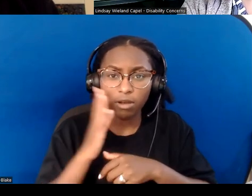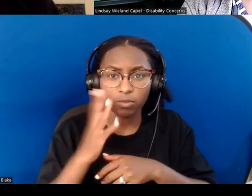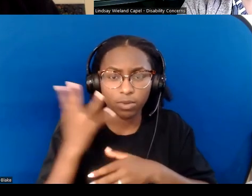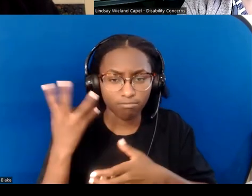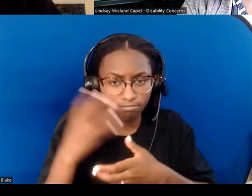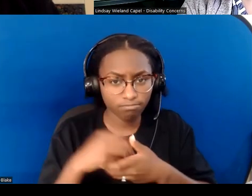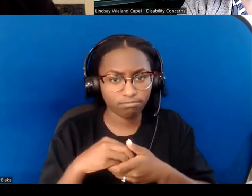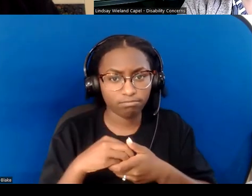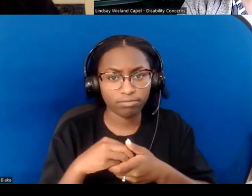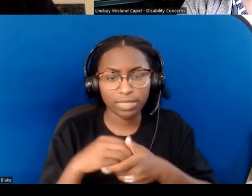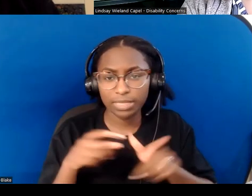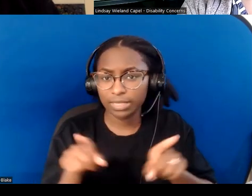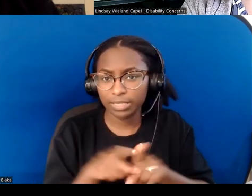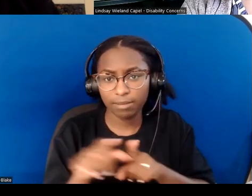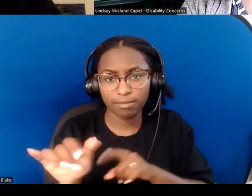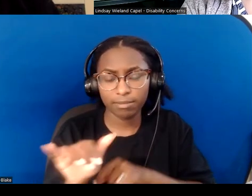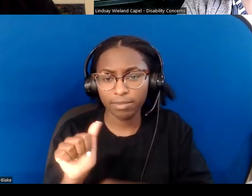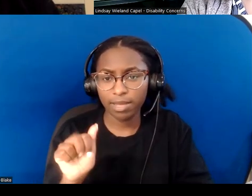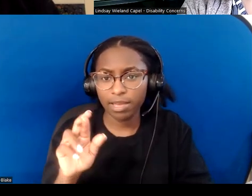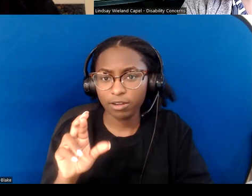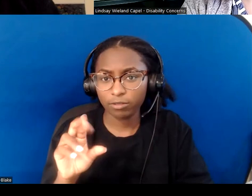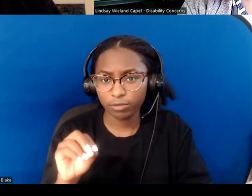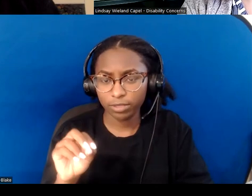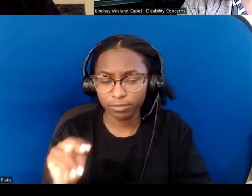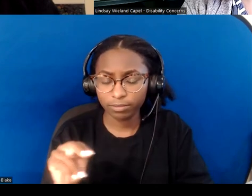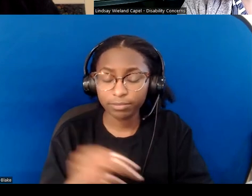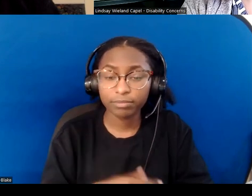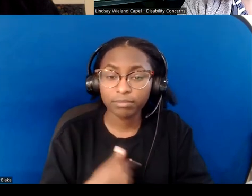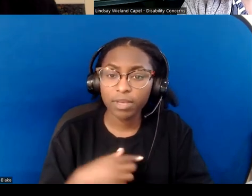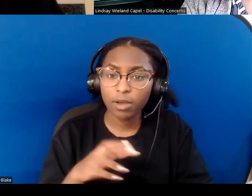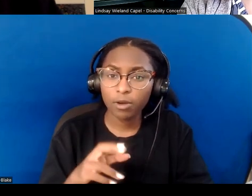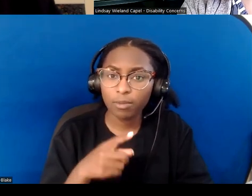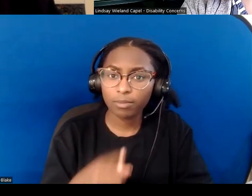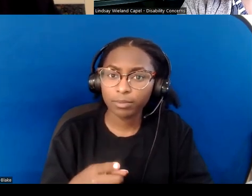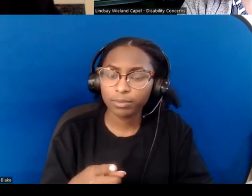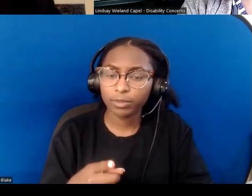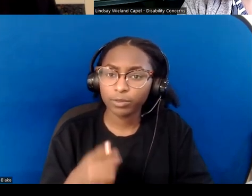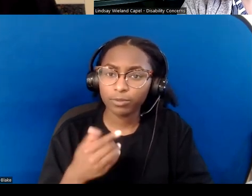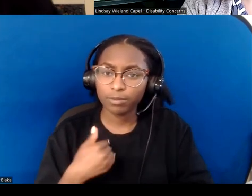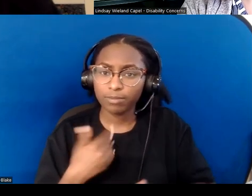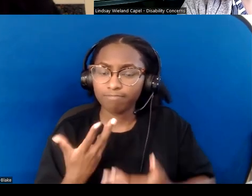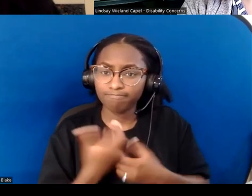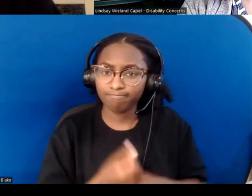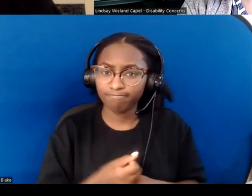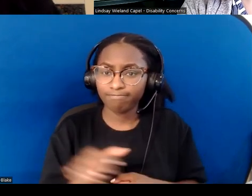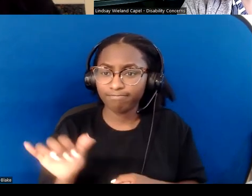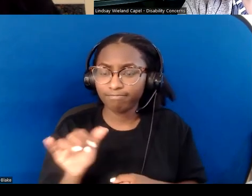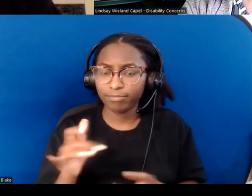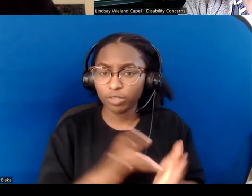"I hope you summon the courage of Jesus "to display your redeeming scars to this world,